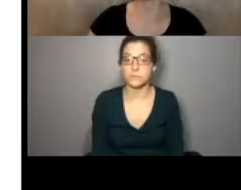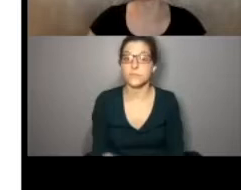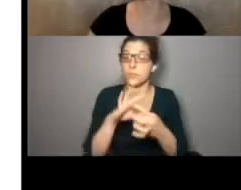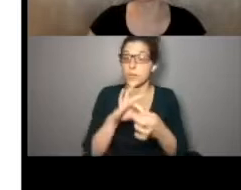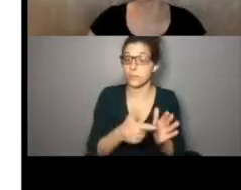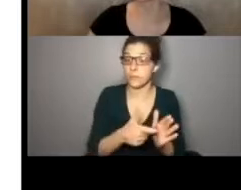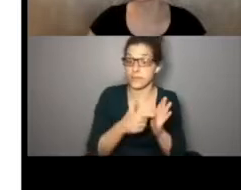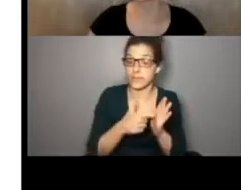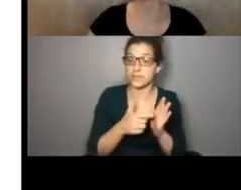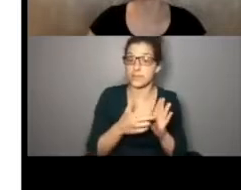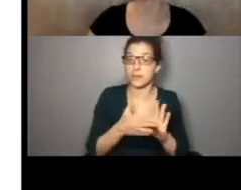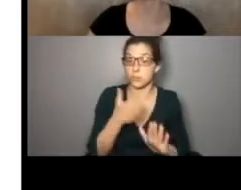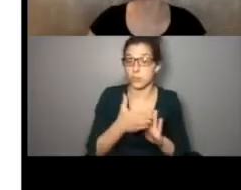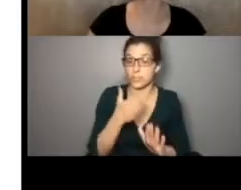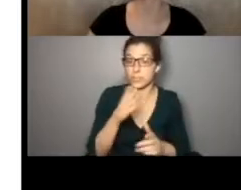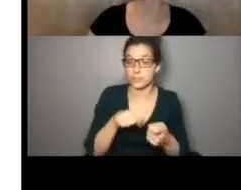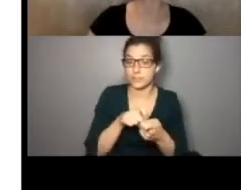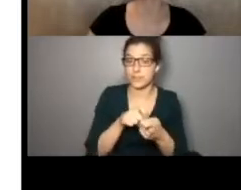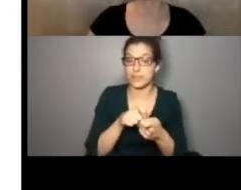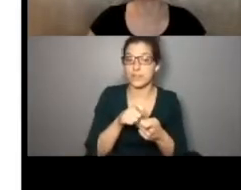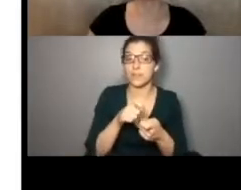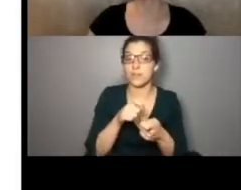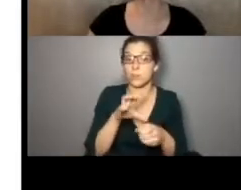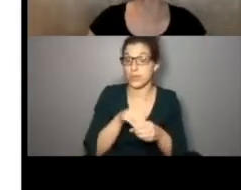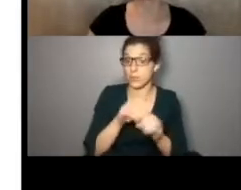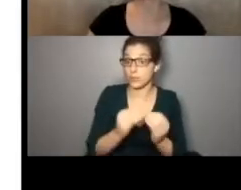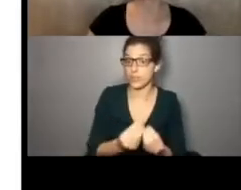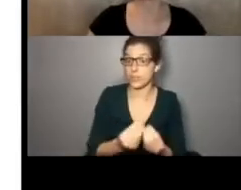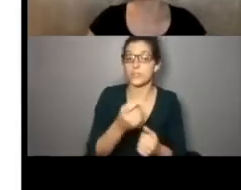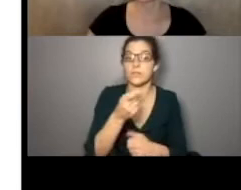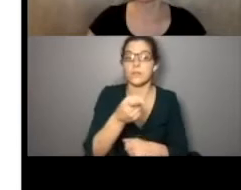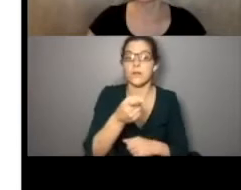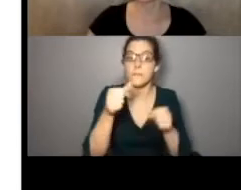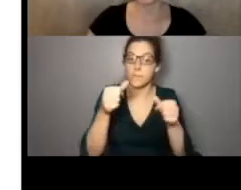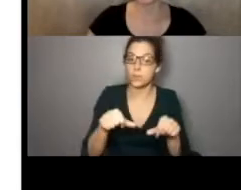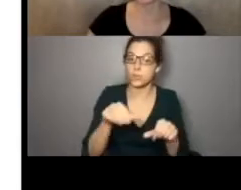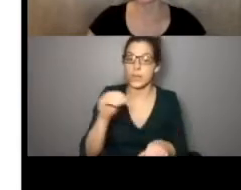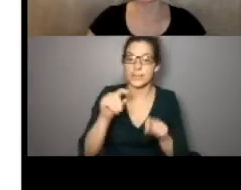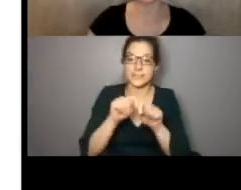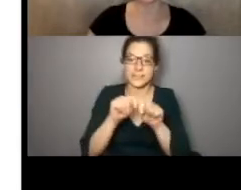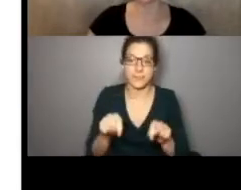s and operations, specifically within organization s, is this posters and templates page